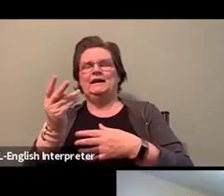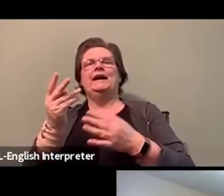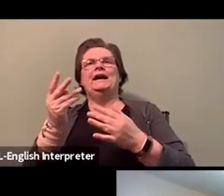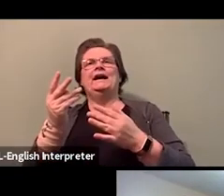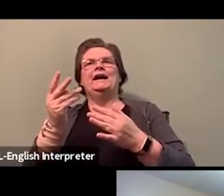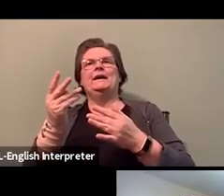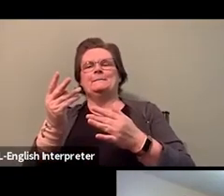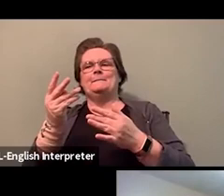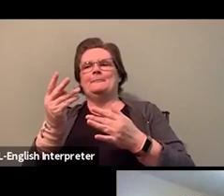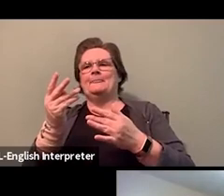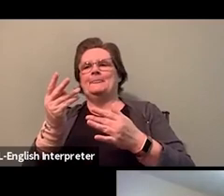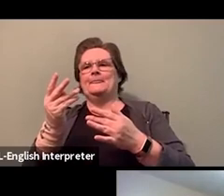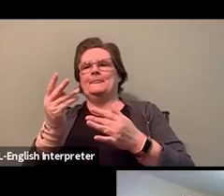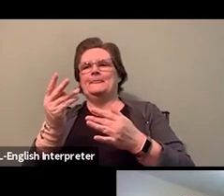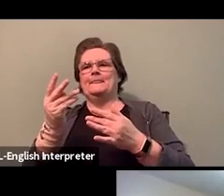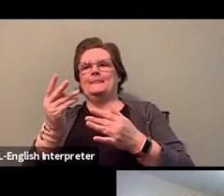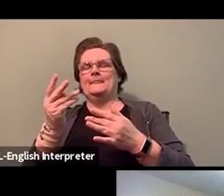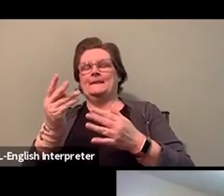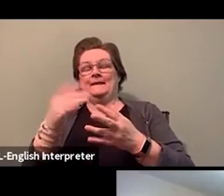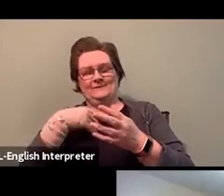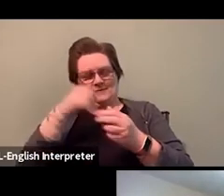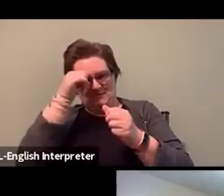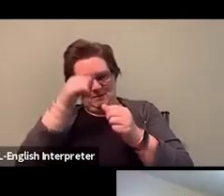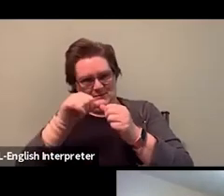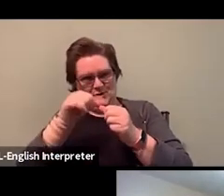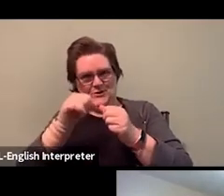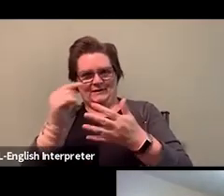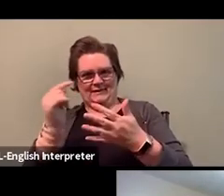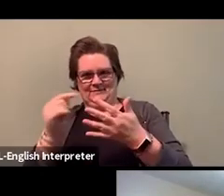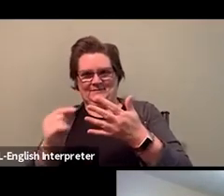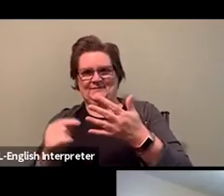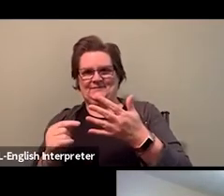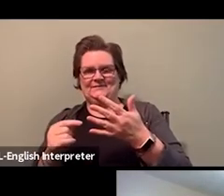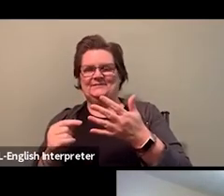I guess you could just keep telling you the restaurant. I've short memory, sorry.